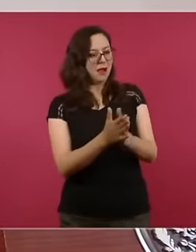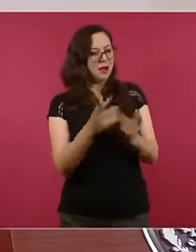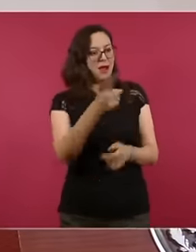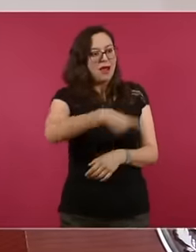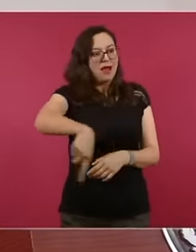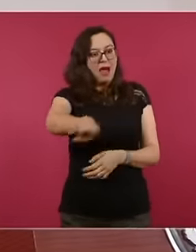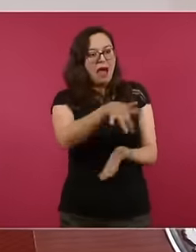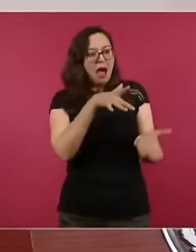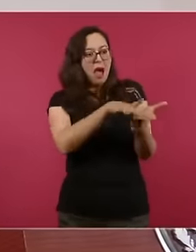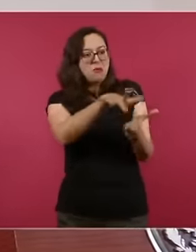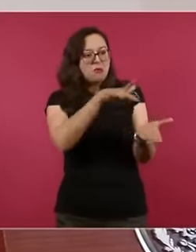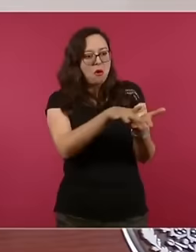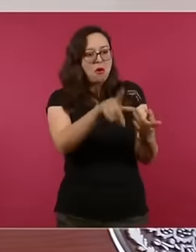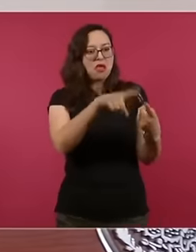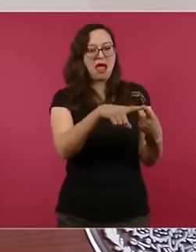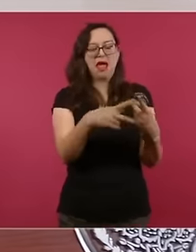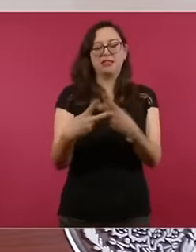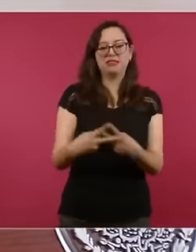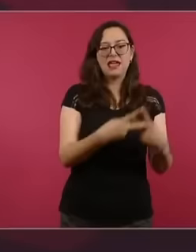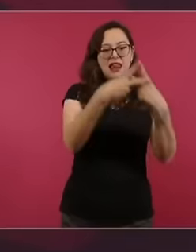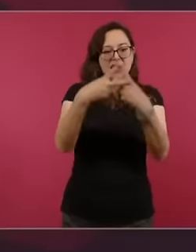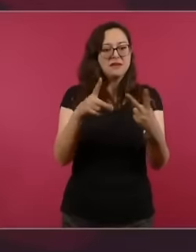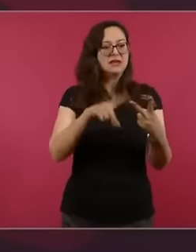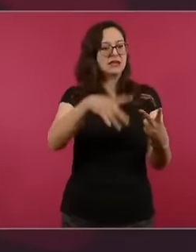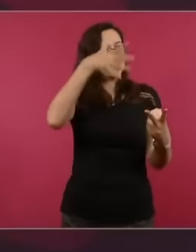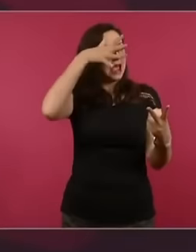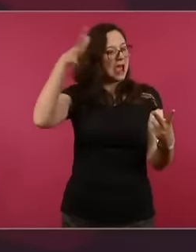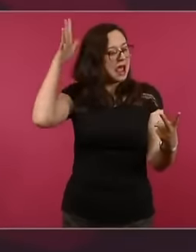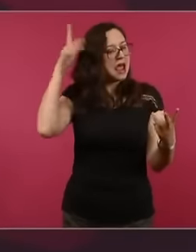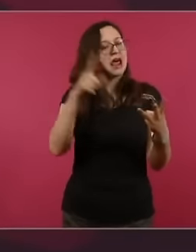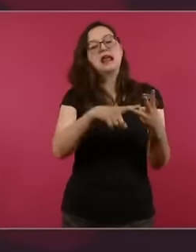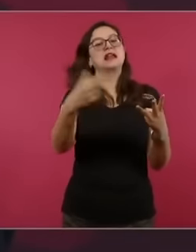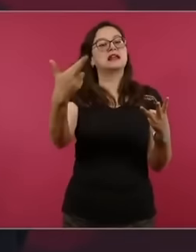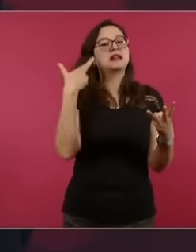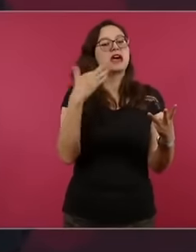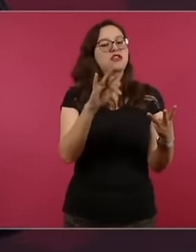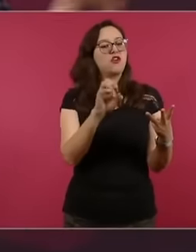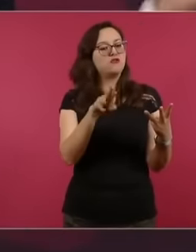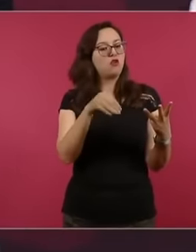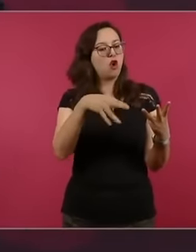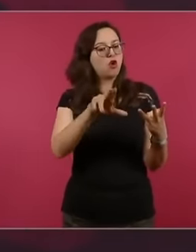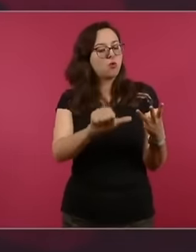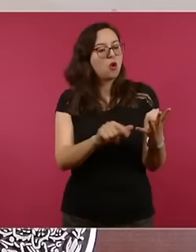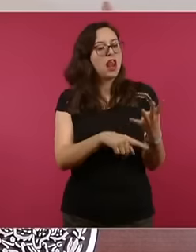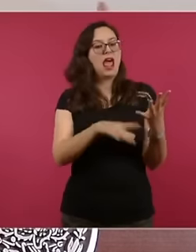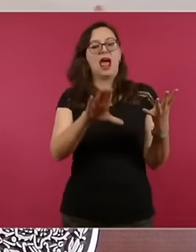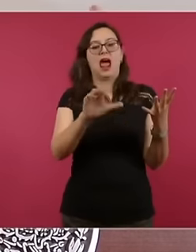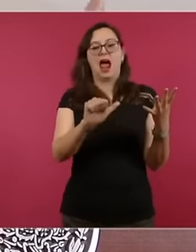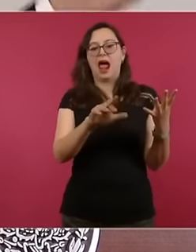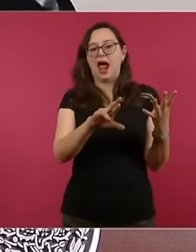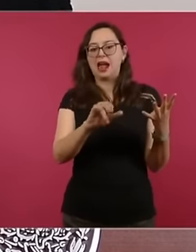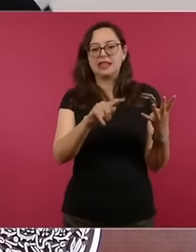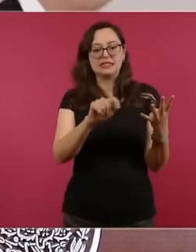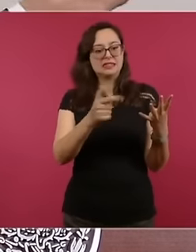Formula, they have Carmen Aristegui, they have the process, they have everyone with honorable